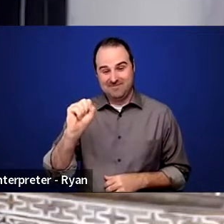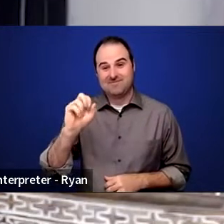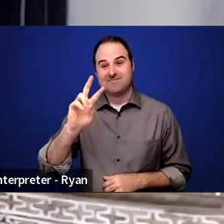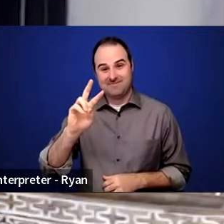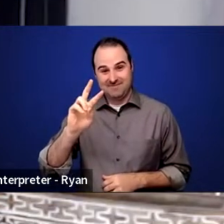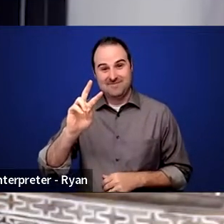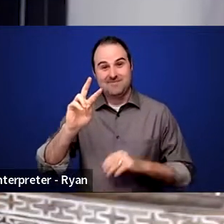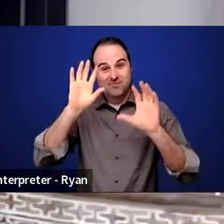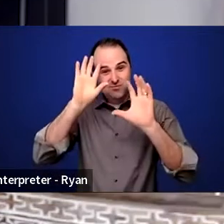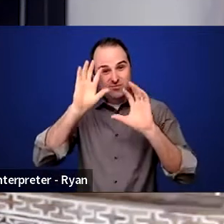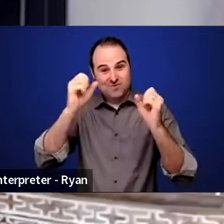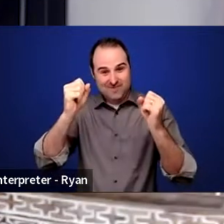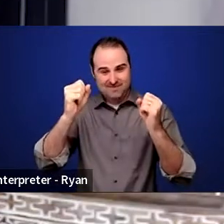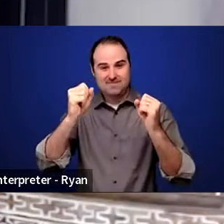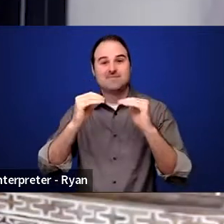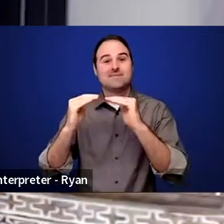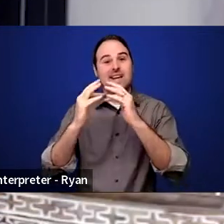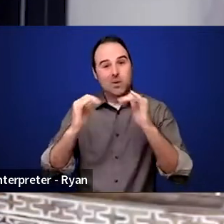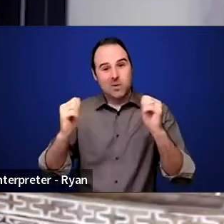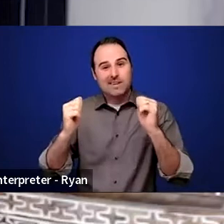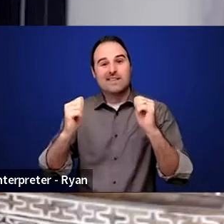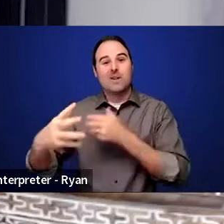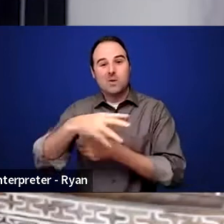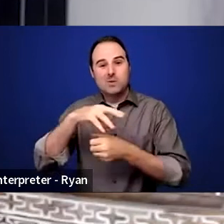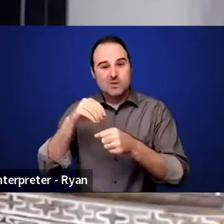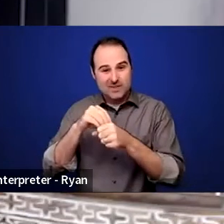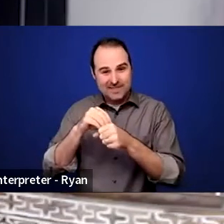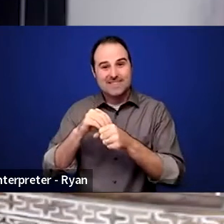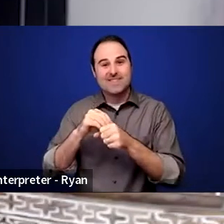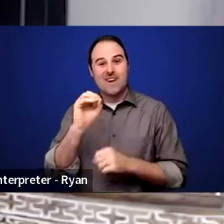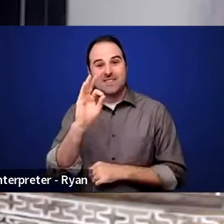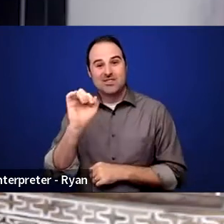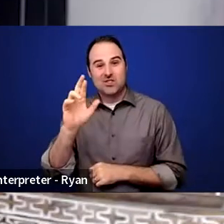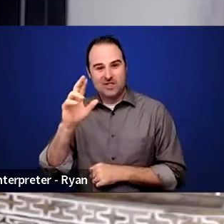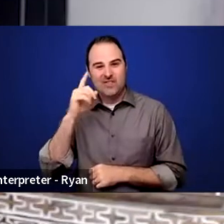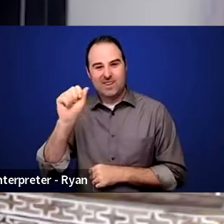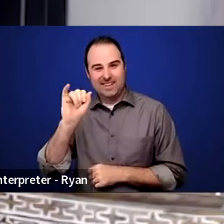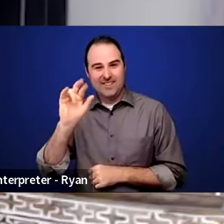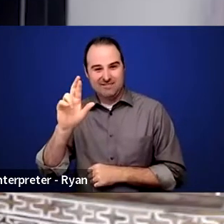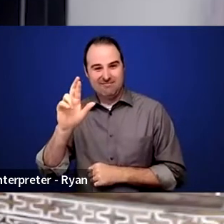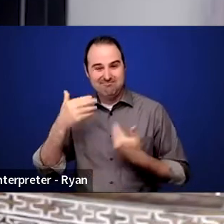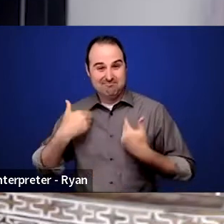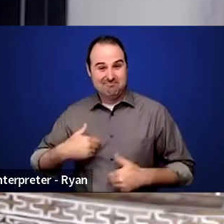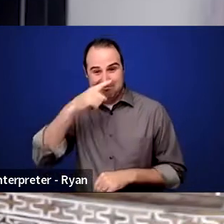and Inclusion Officer for the American Institutes for Research. I am a black woman of Jamaican heritage.